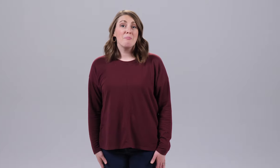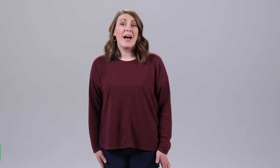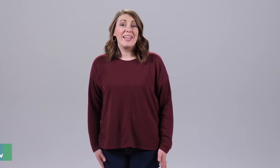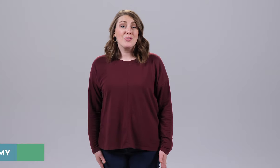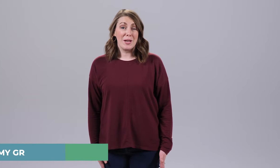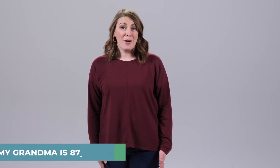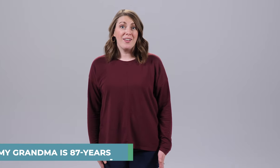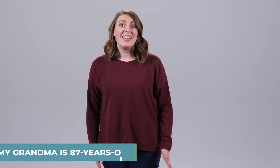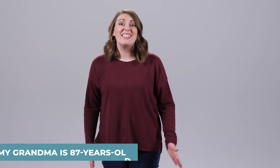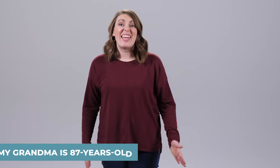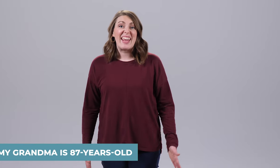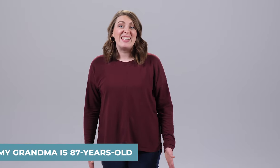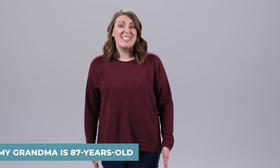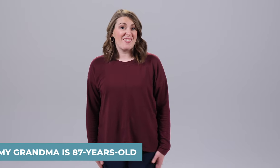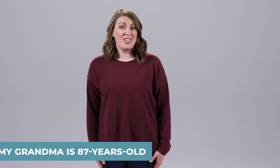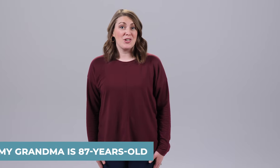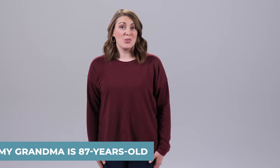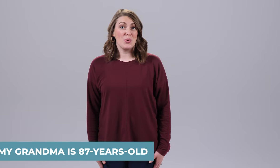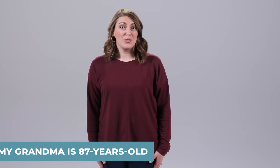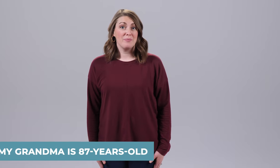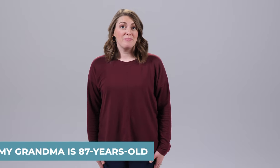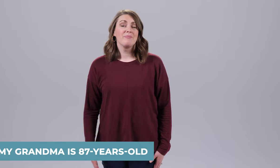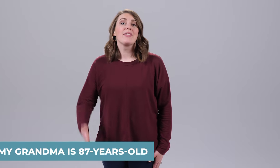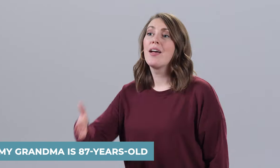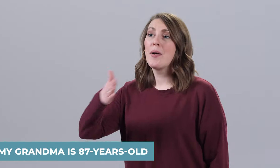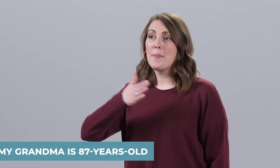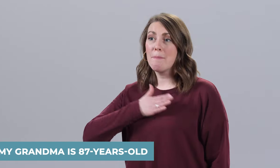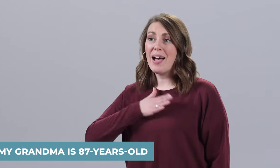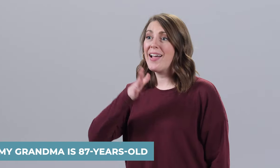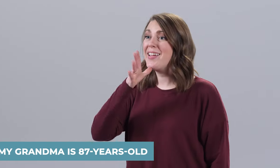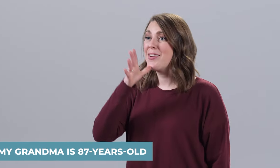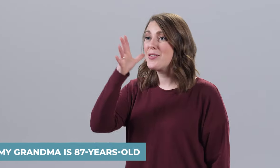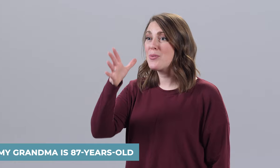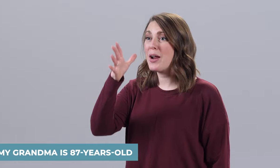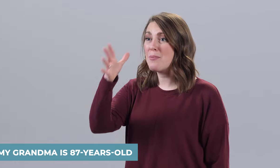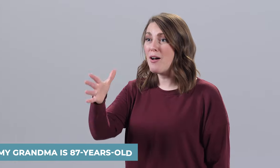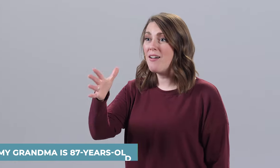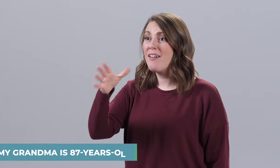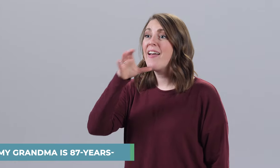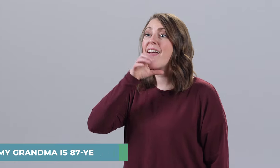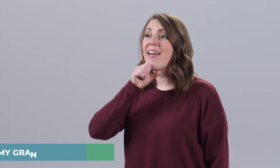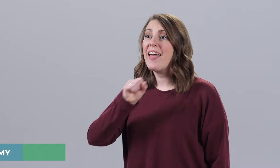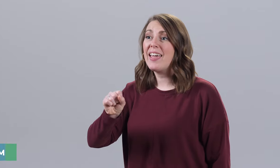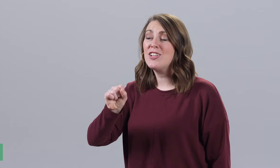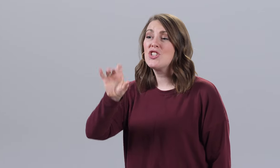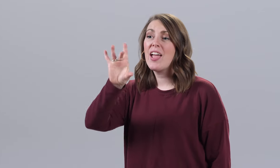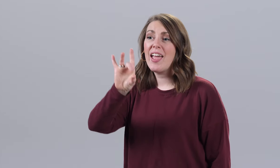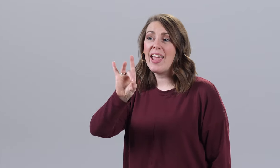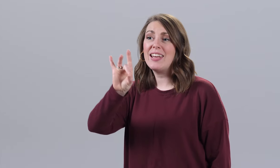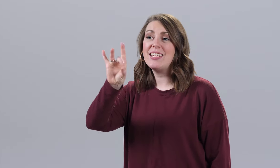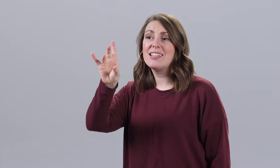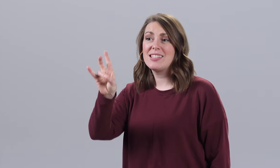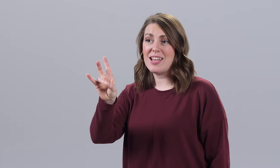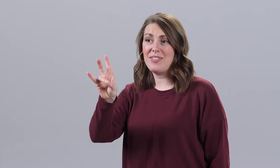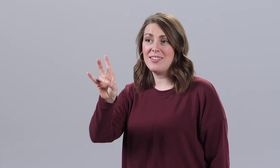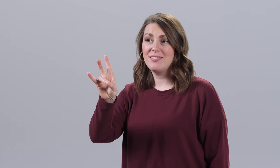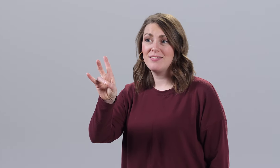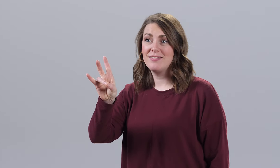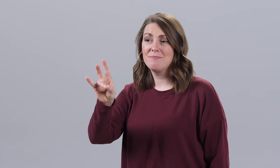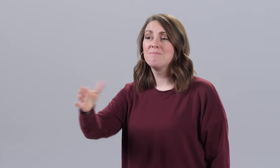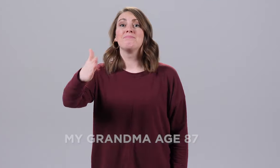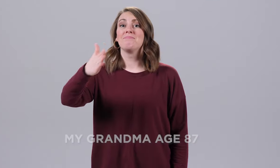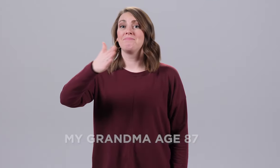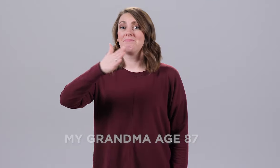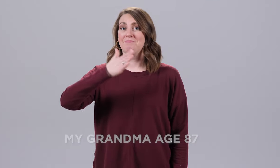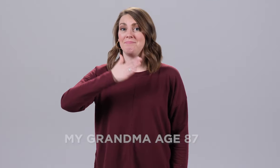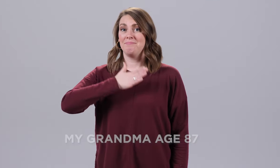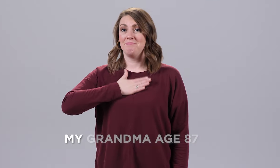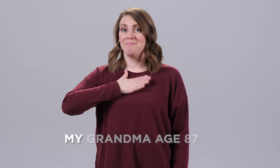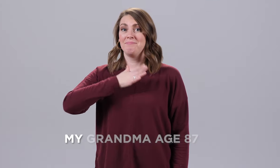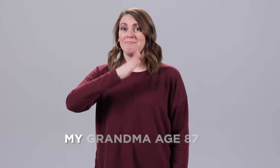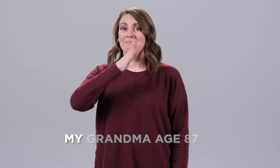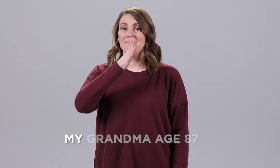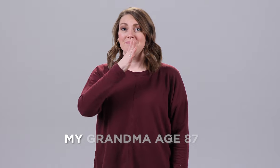My grandma is 87 years old. MY GRANDMA AGE 87.